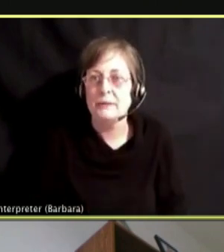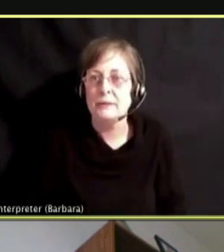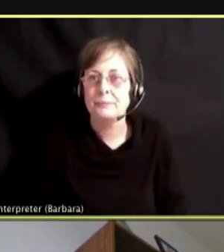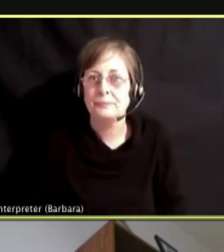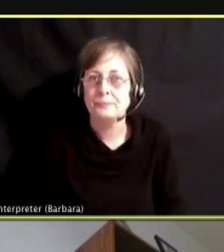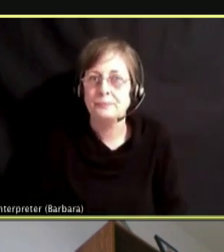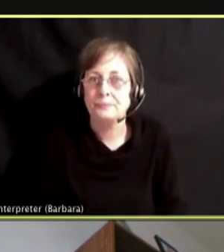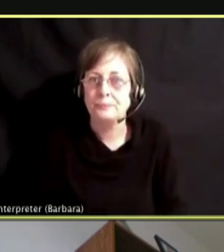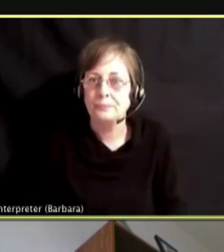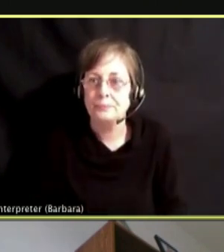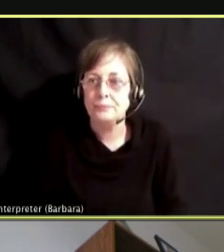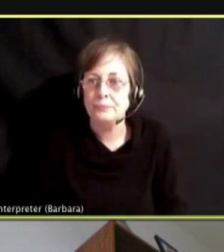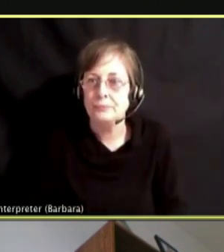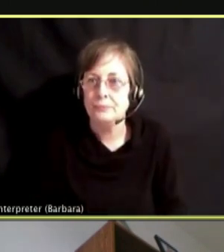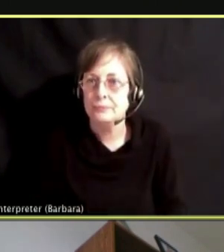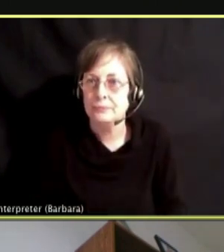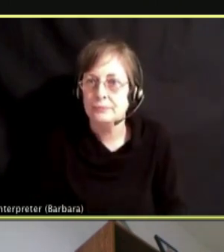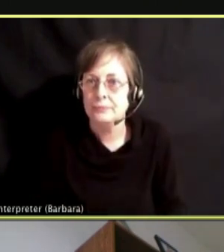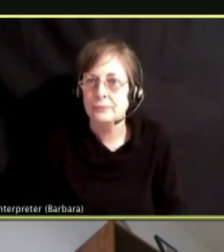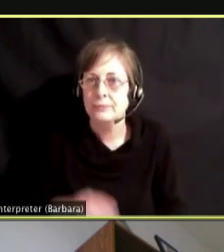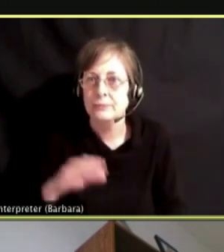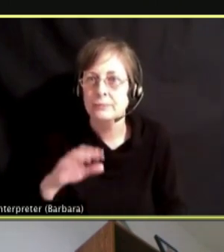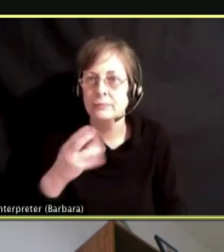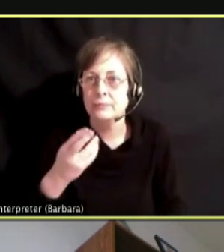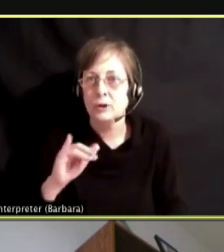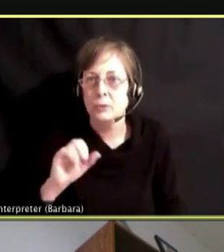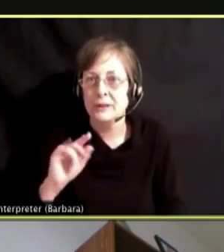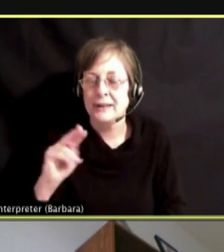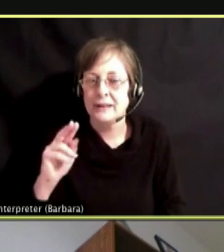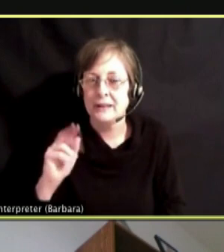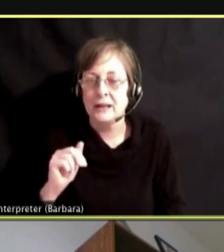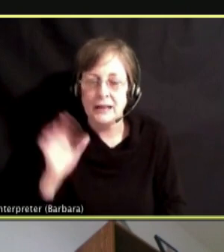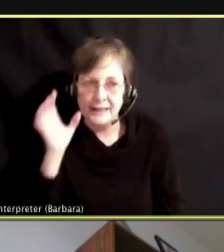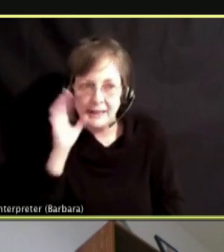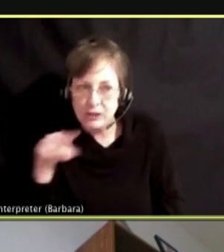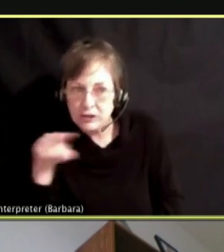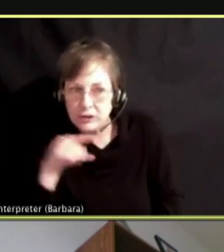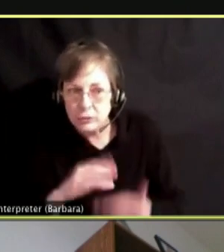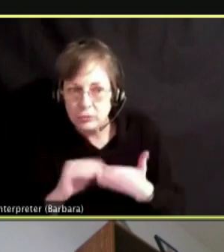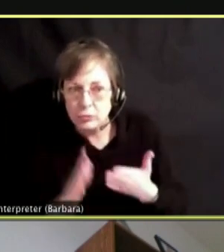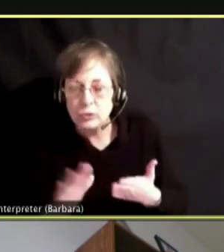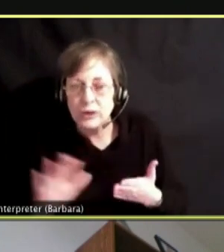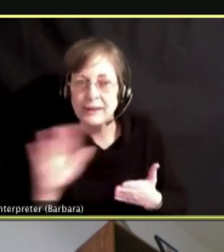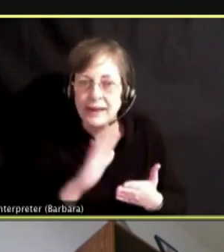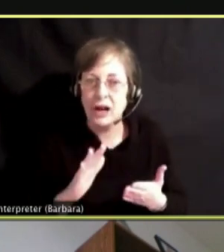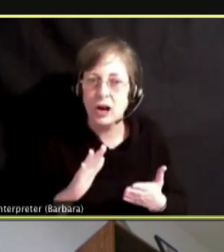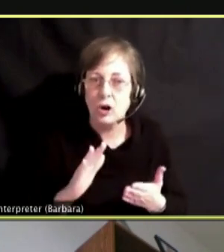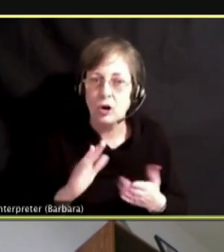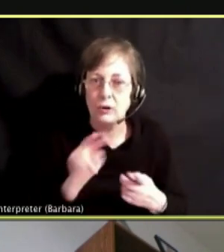LISTENING TO OUR STUDENTS AND THE INSIGHT THEY ARE SHARING, ESPECIALLY AROUND THE SUPPORT OF MENTAL HEALTH.